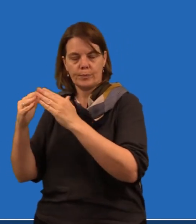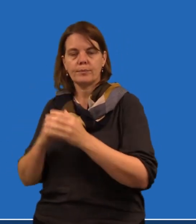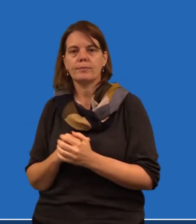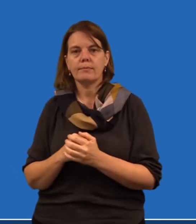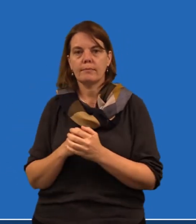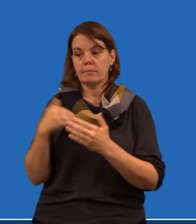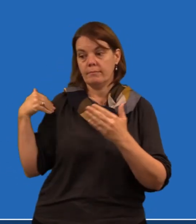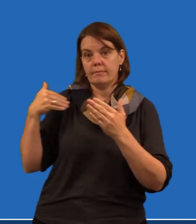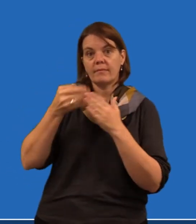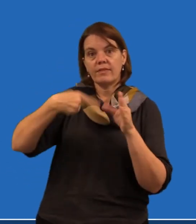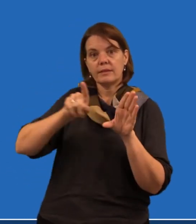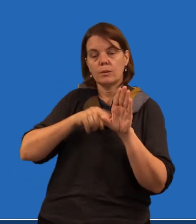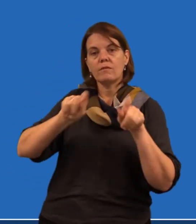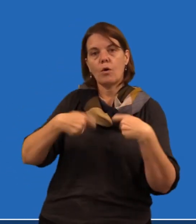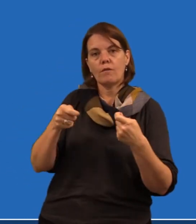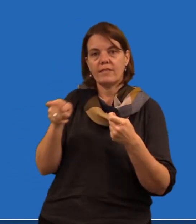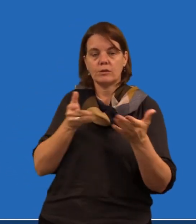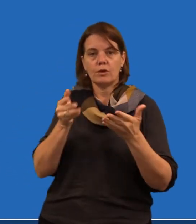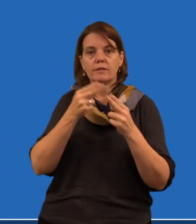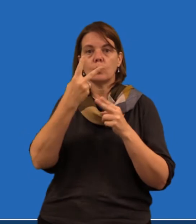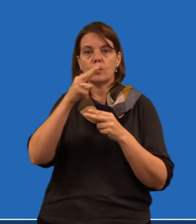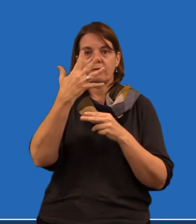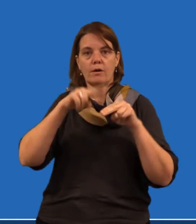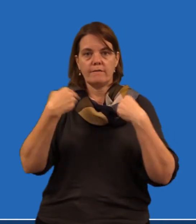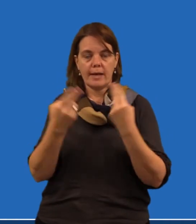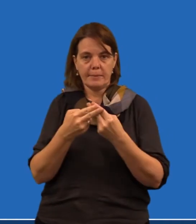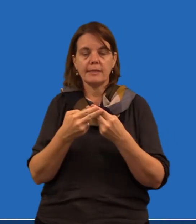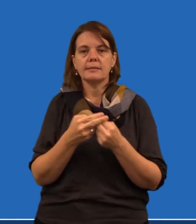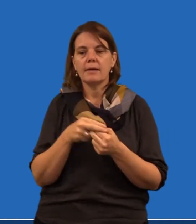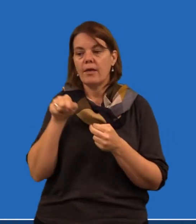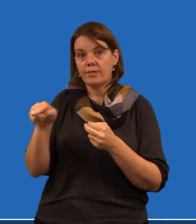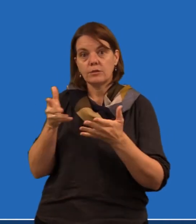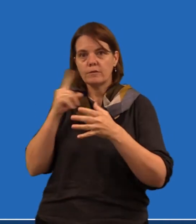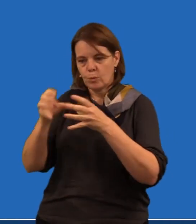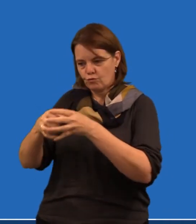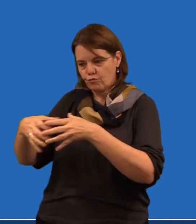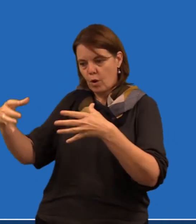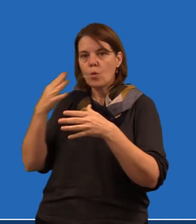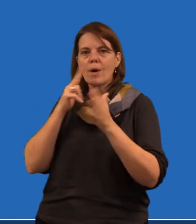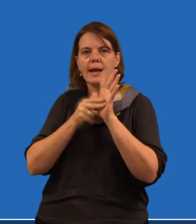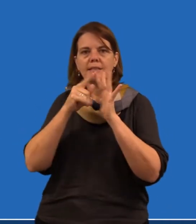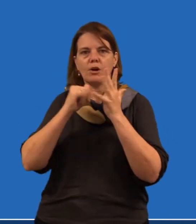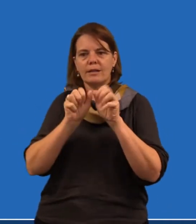the Auslan in their home. This year, we've provided this service for 25 families and that service will grow as